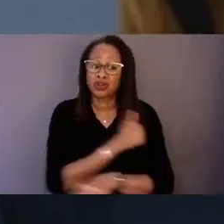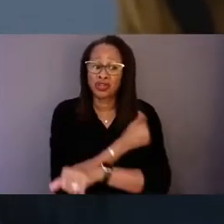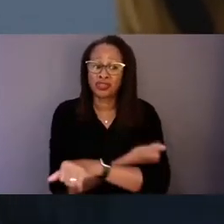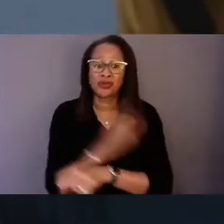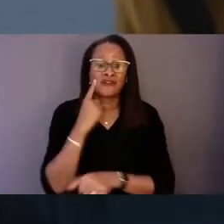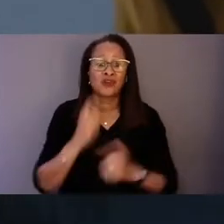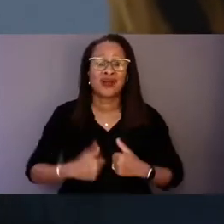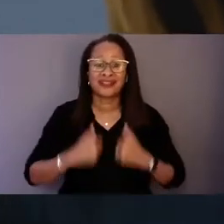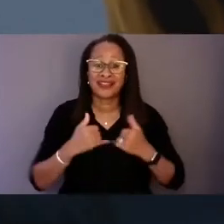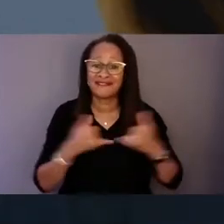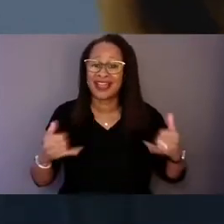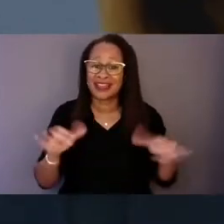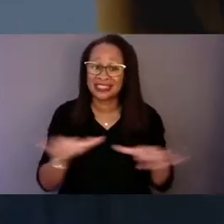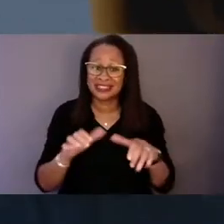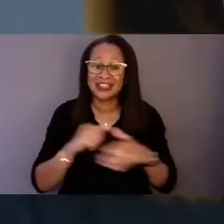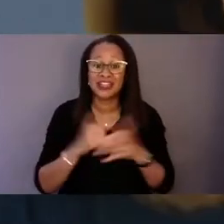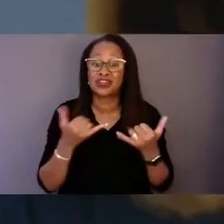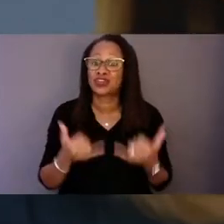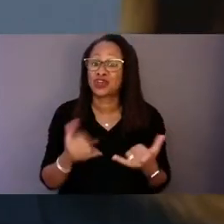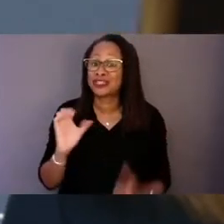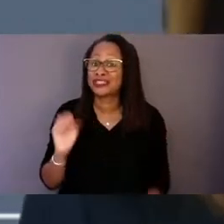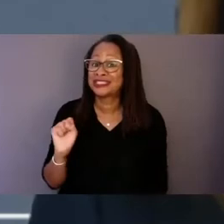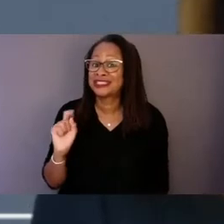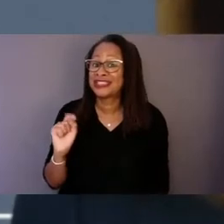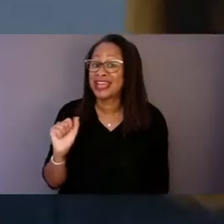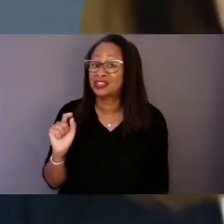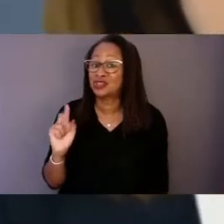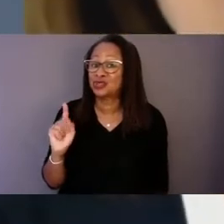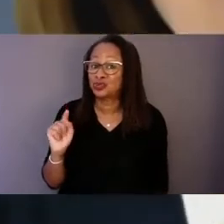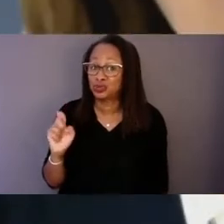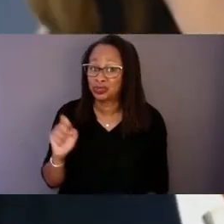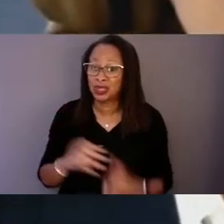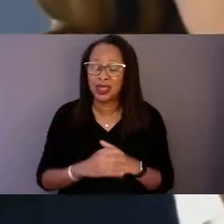and that's why the president's current budget request